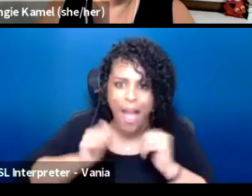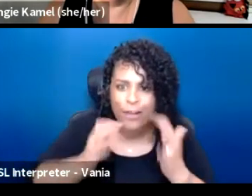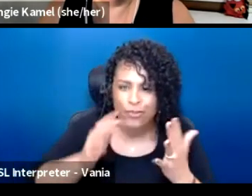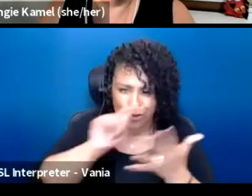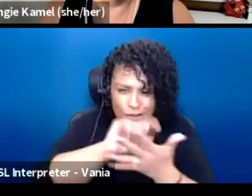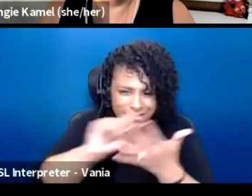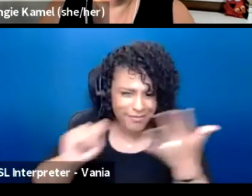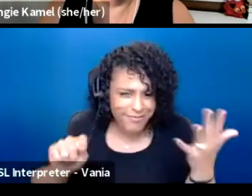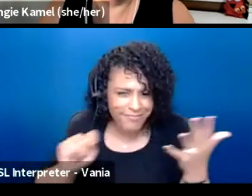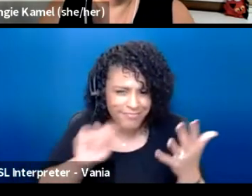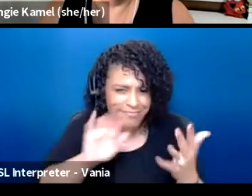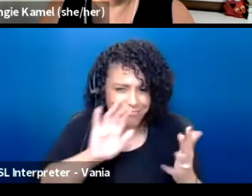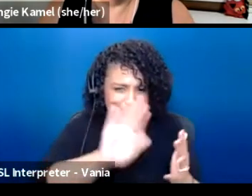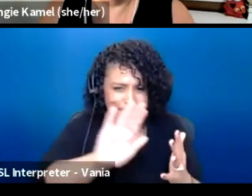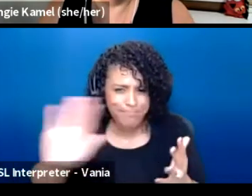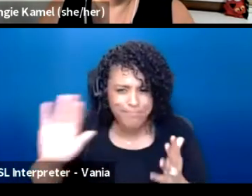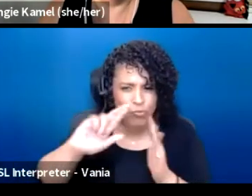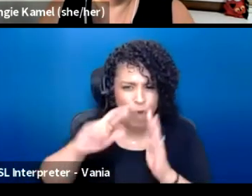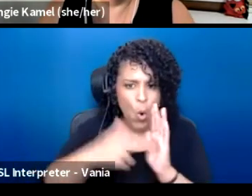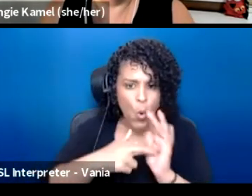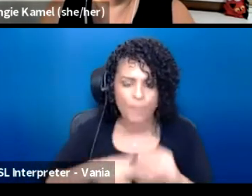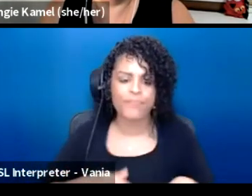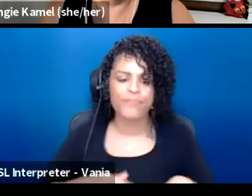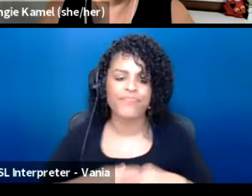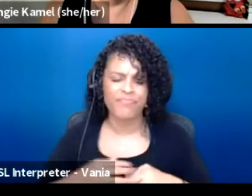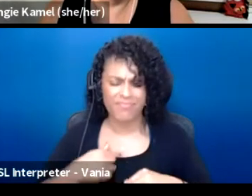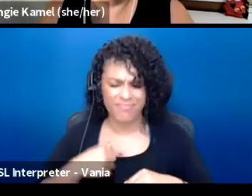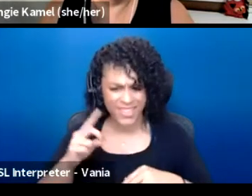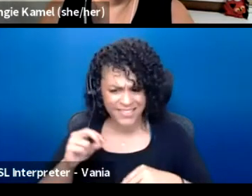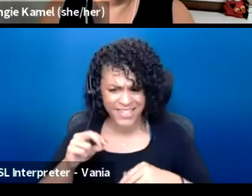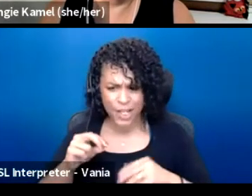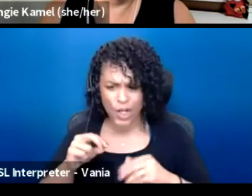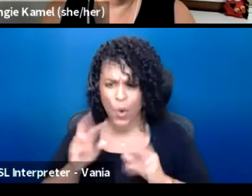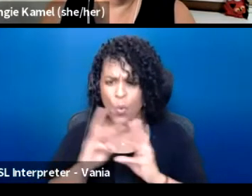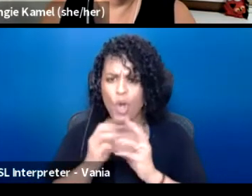And I was doing a workshop with a group of teaching artists,